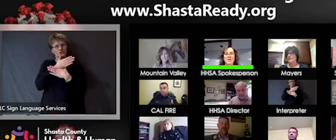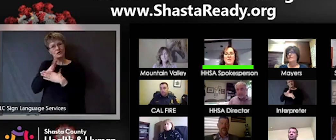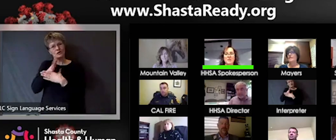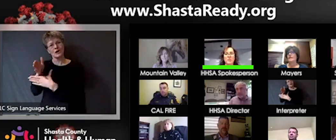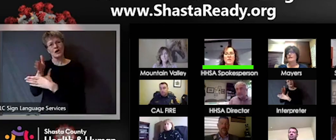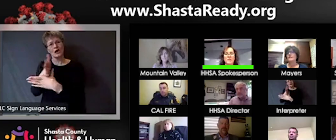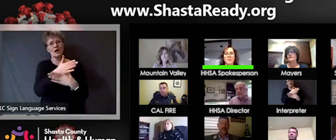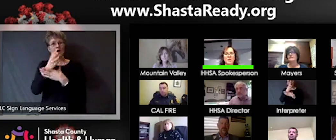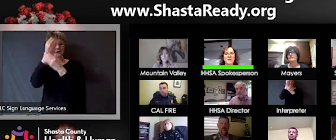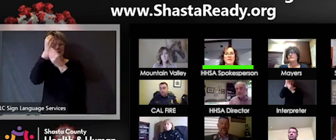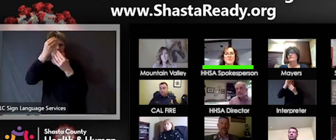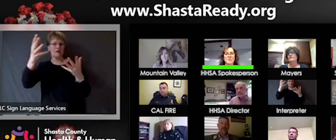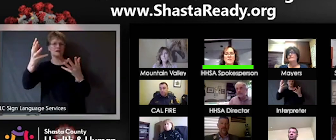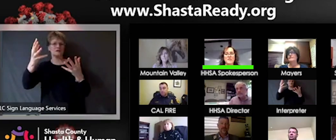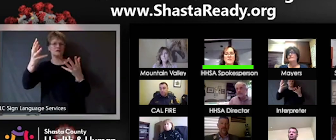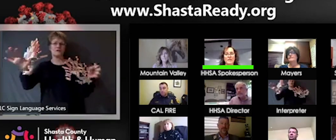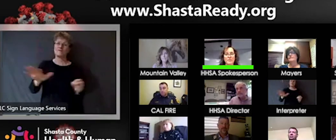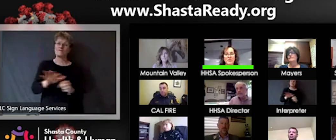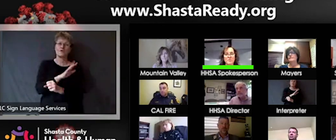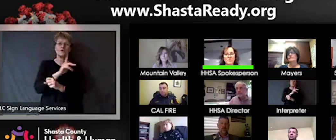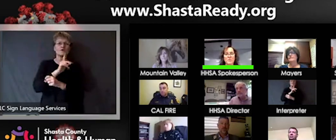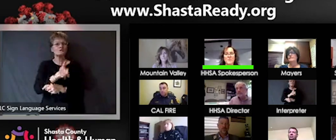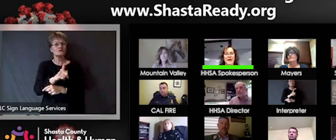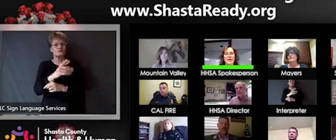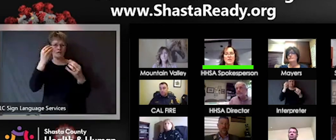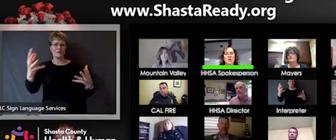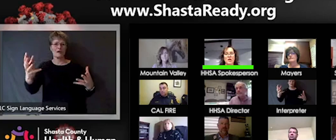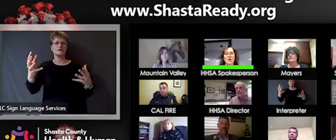truthful information with the public. So thanks to everyone we will be back here